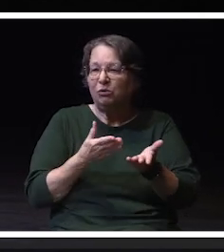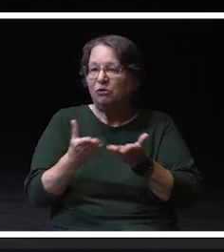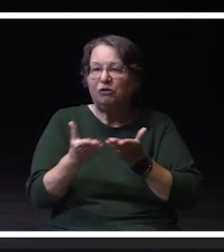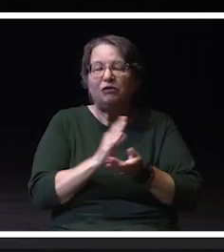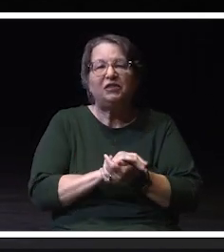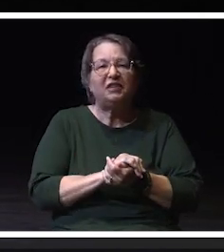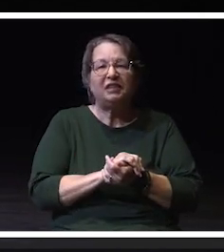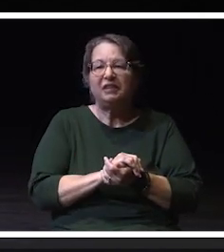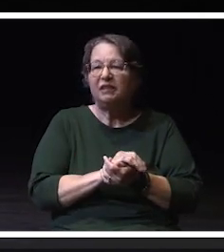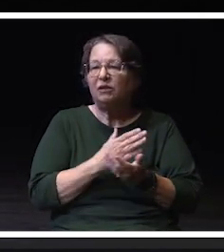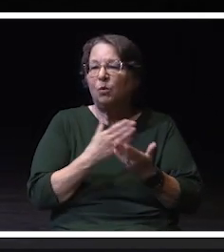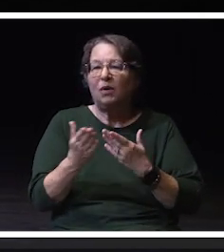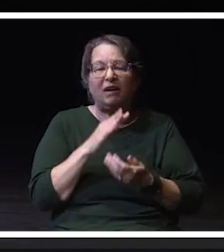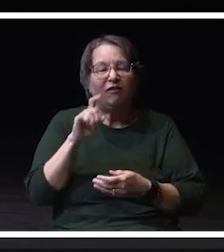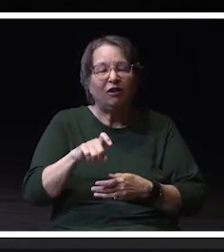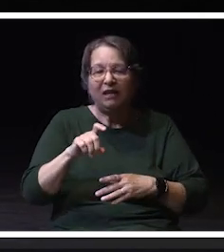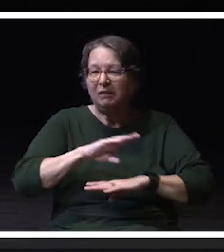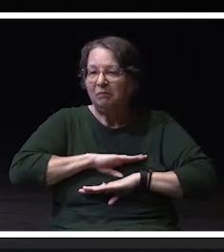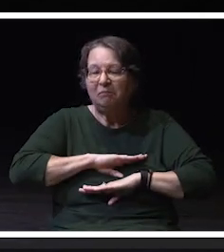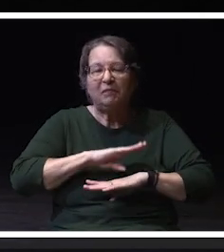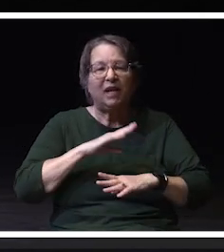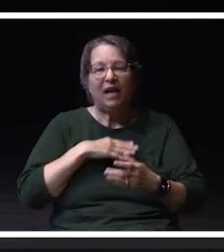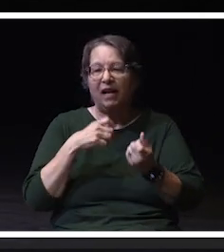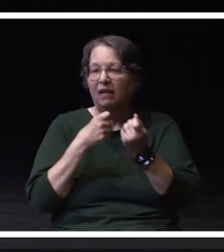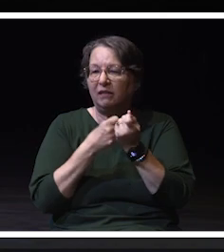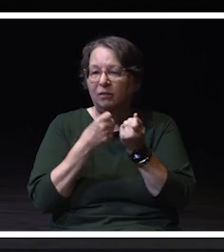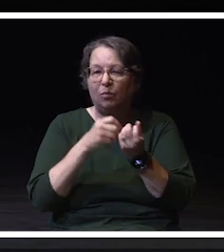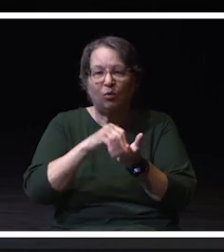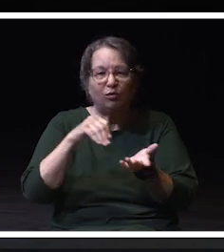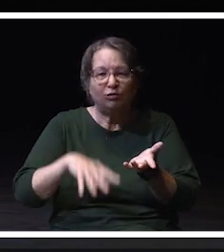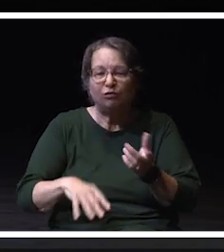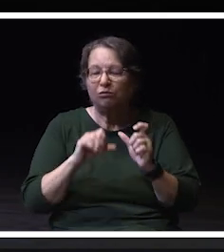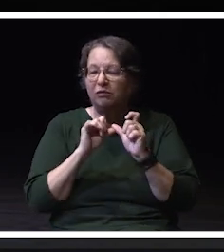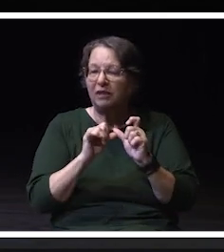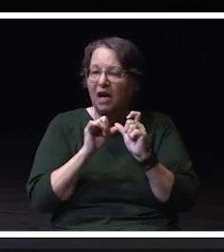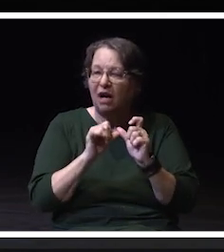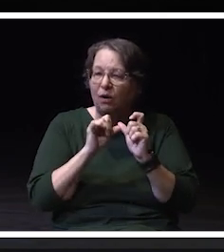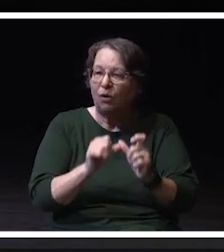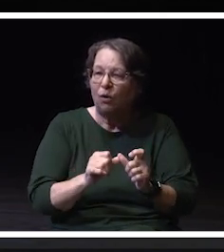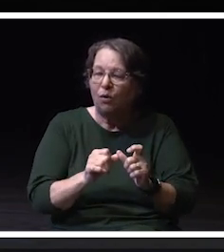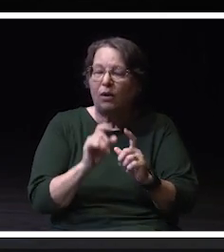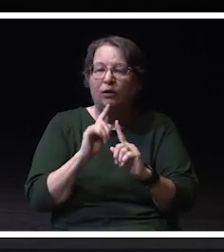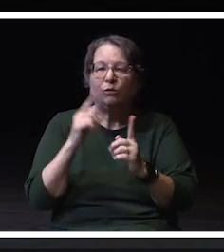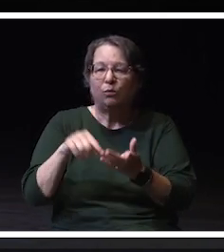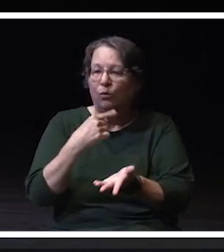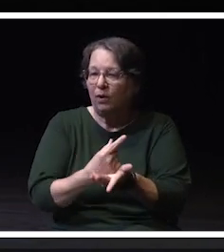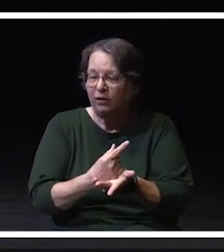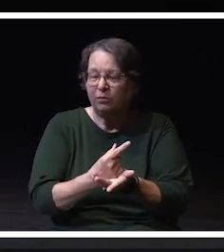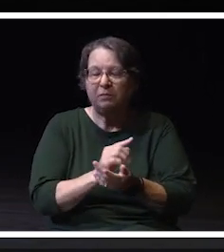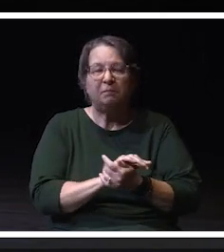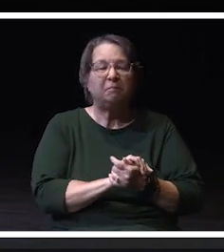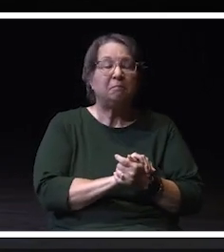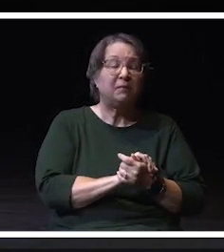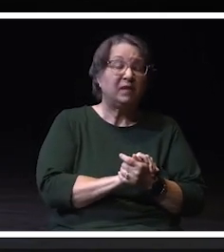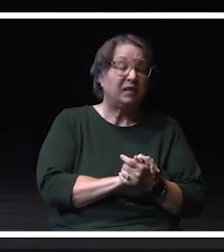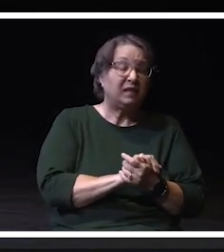and supporting them in their retention, persistence, and graduation, whether in person or online.